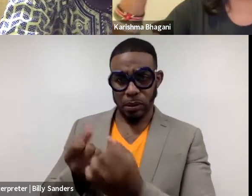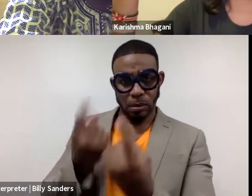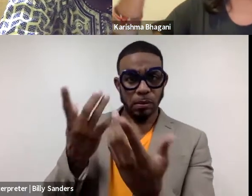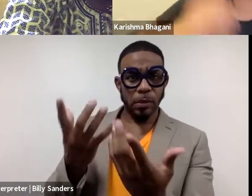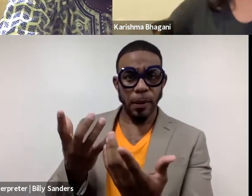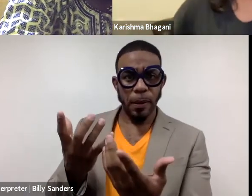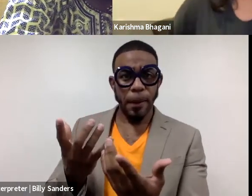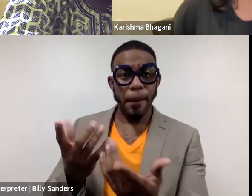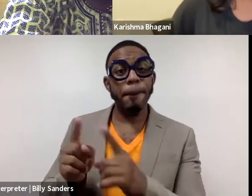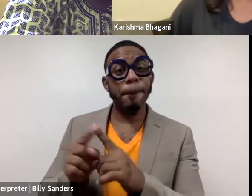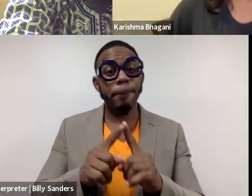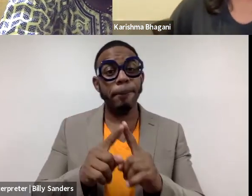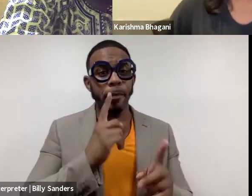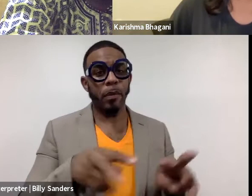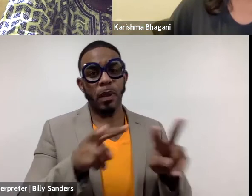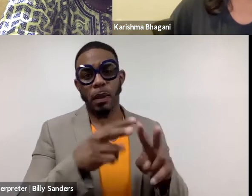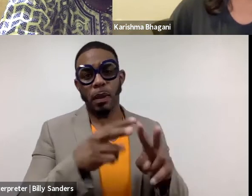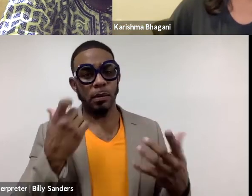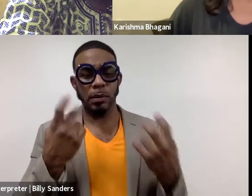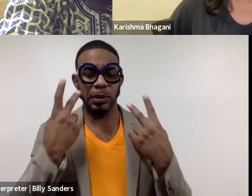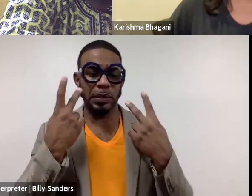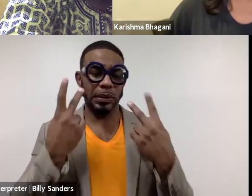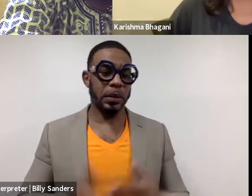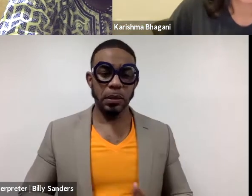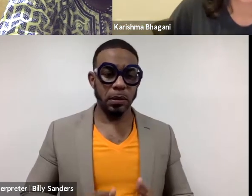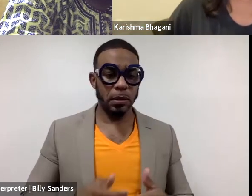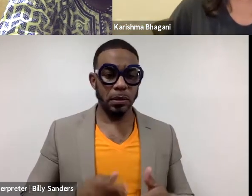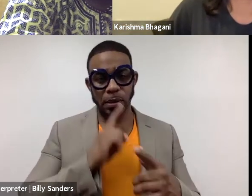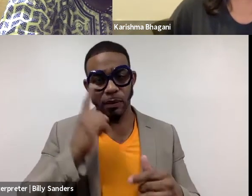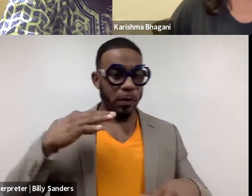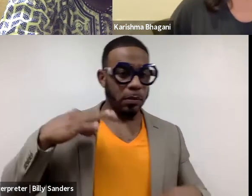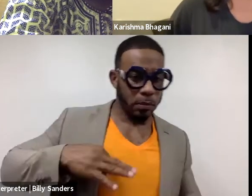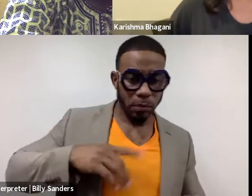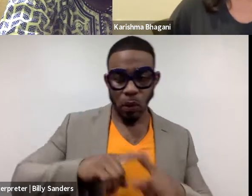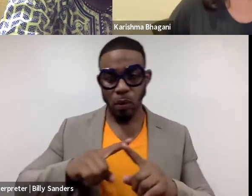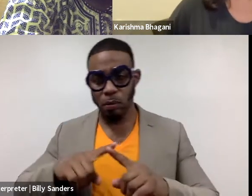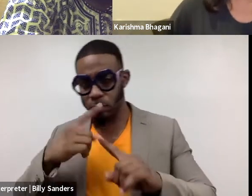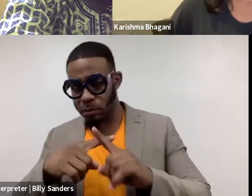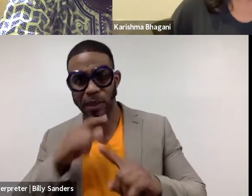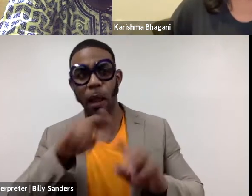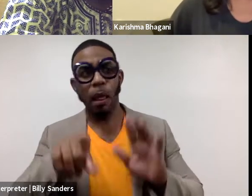But also there's a value in just seeing it as it is for the good, as opposed to only looking at the critical side,